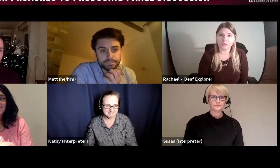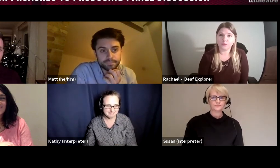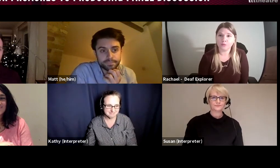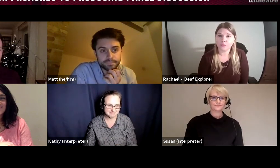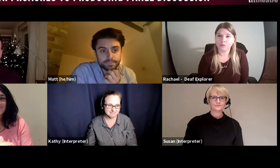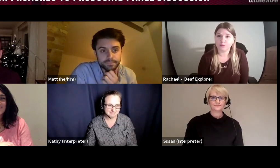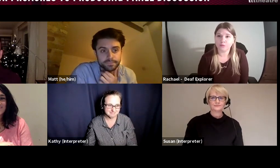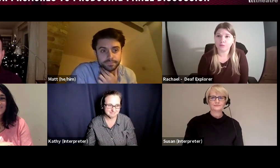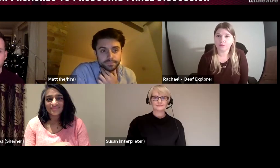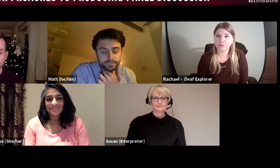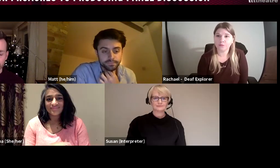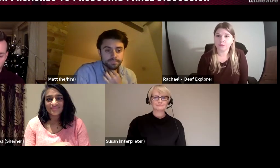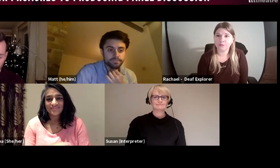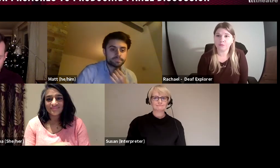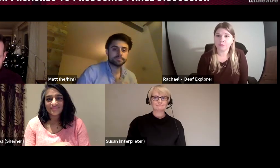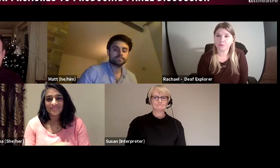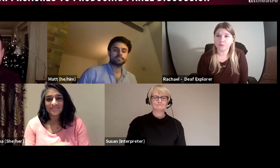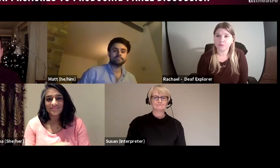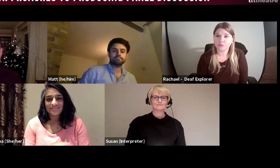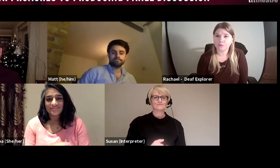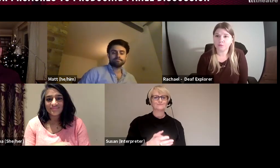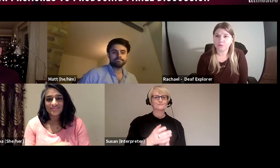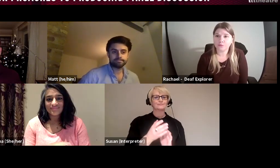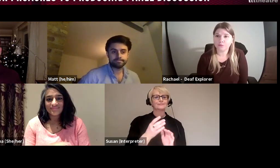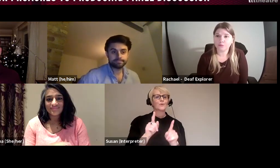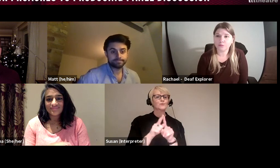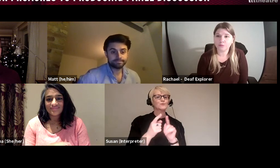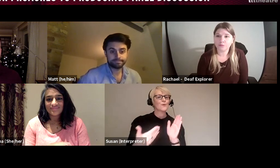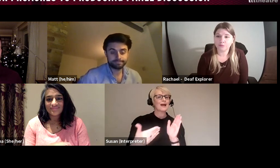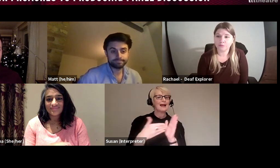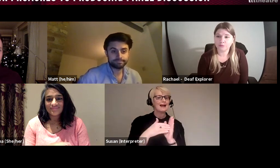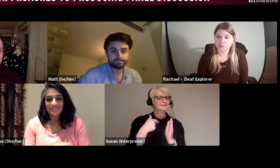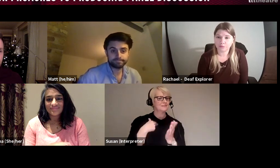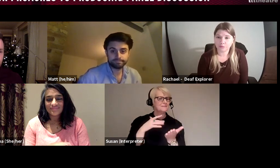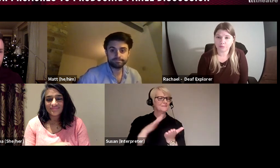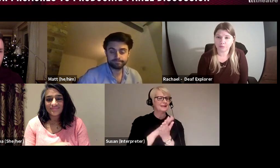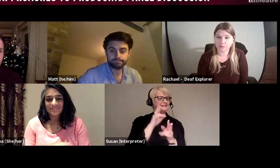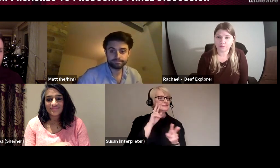To add to that, it is brilliant to see that that is growing within the industry and within the